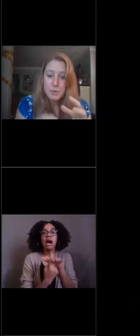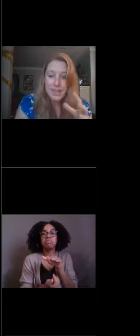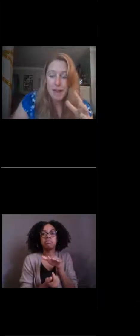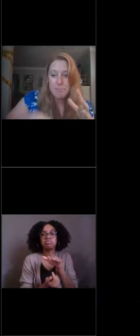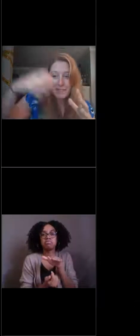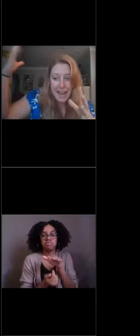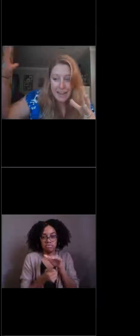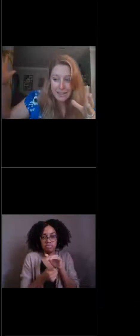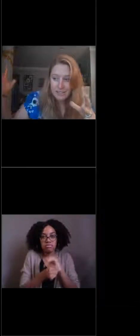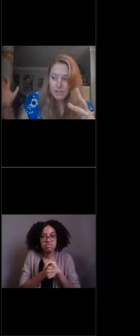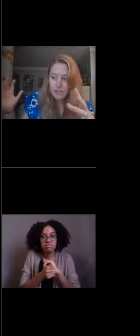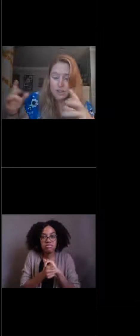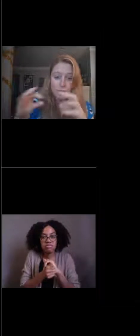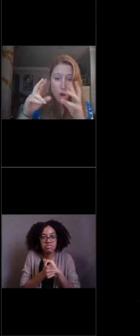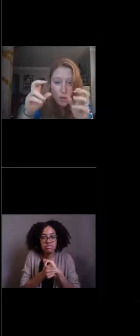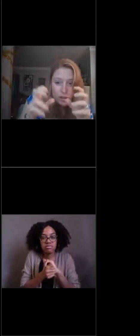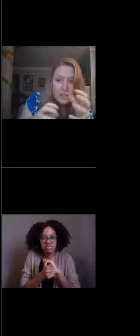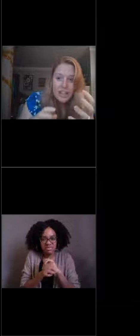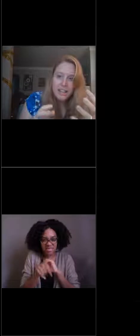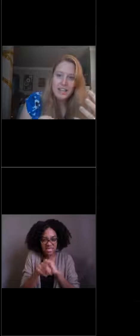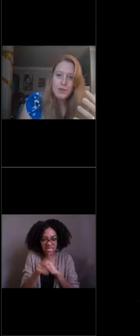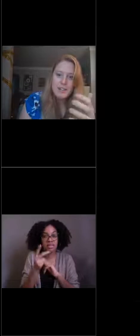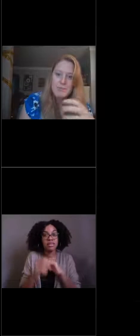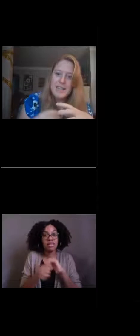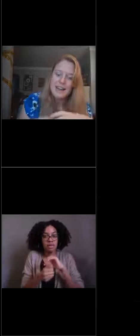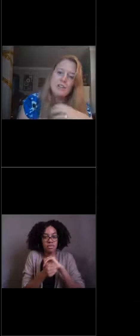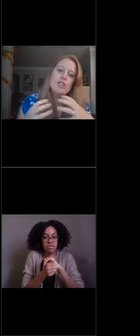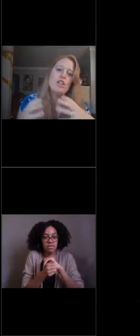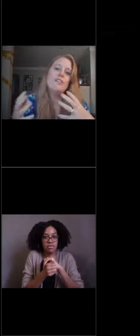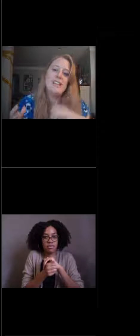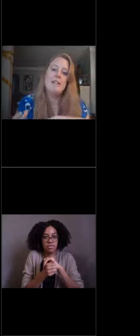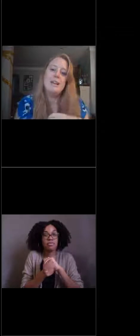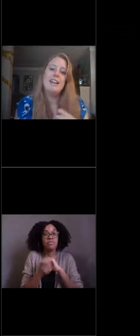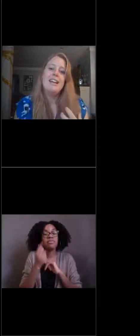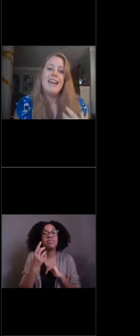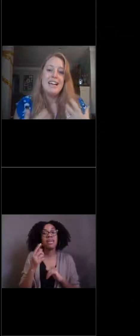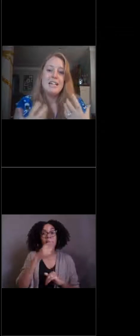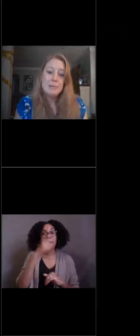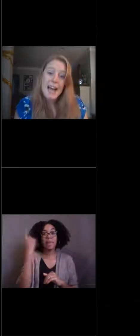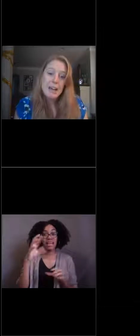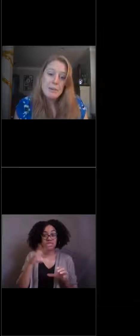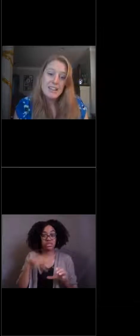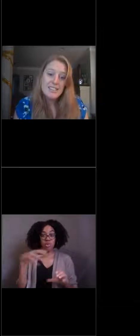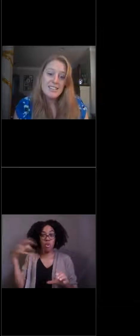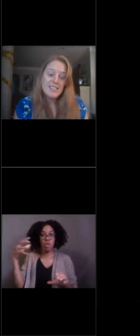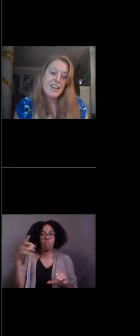So that's what that black smoke looking thing was, it was actually soft sediment and it's black because